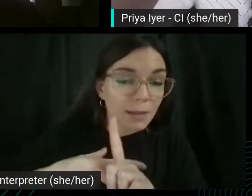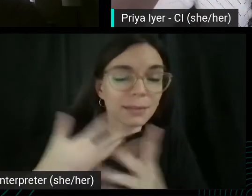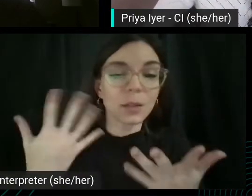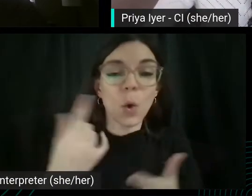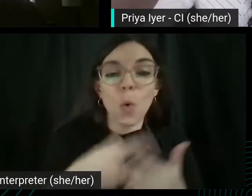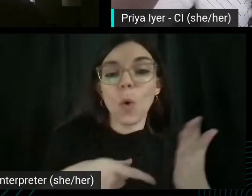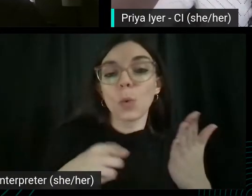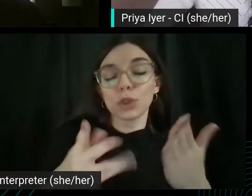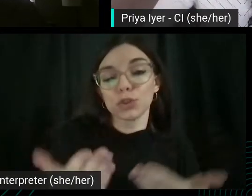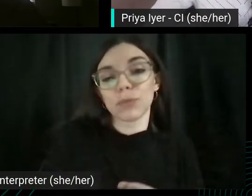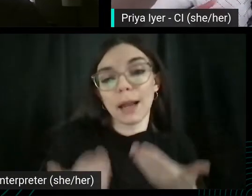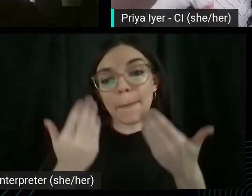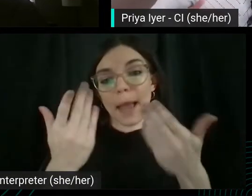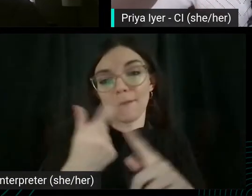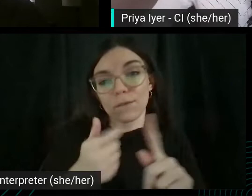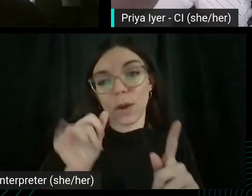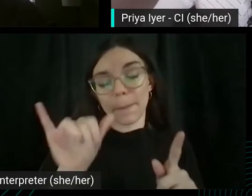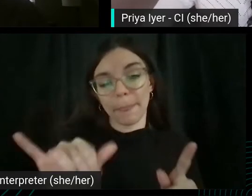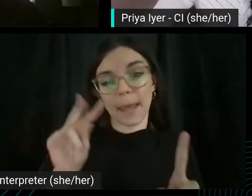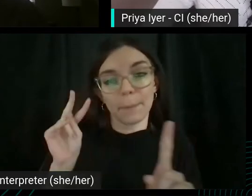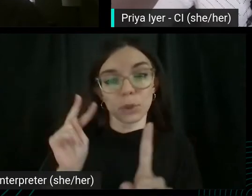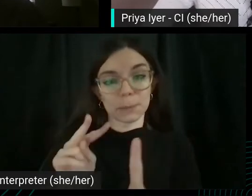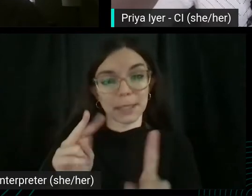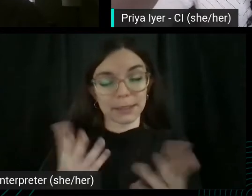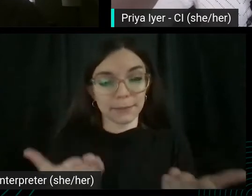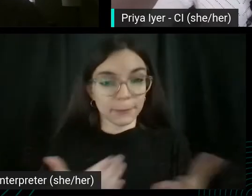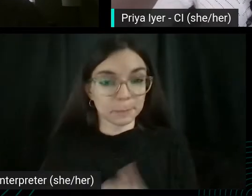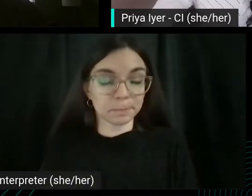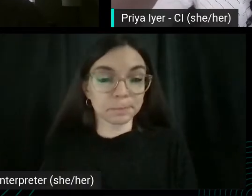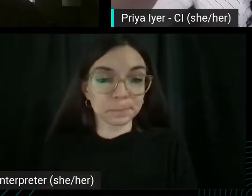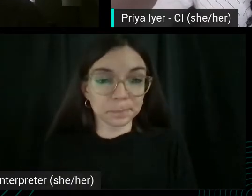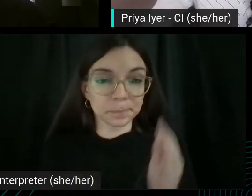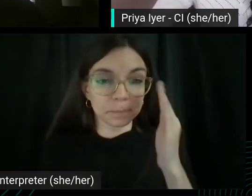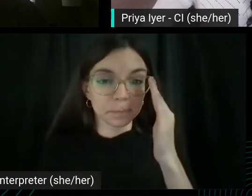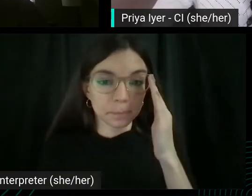Just to get people started and get that pallet warm totally like SEO